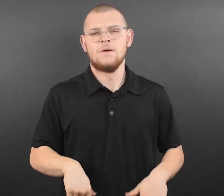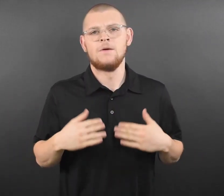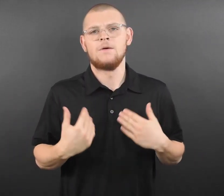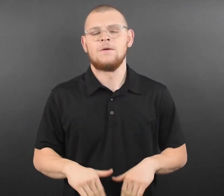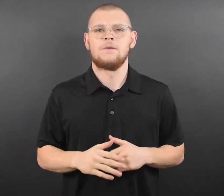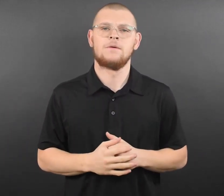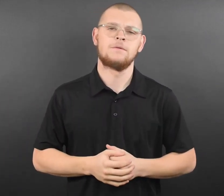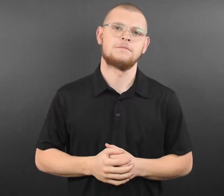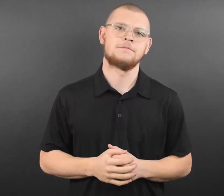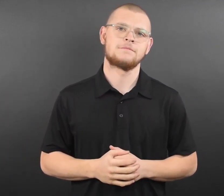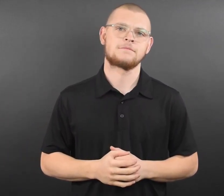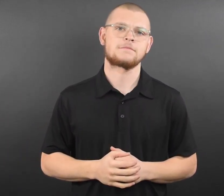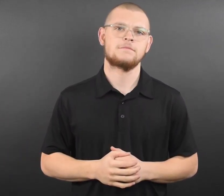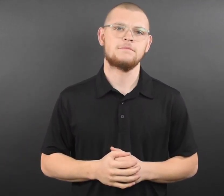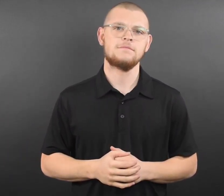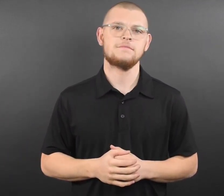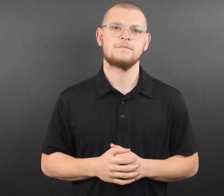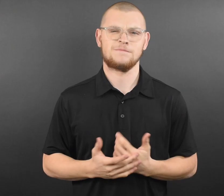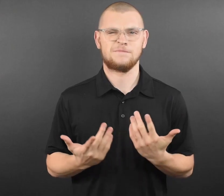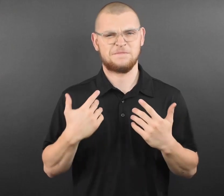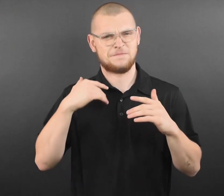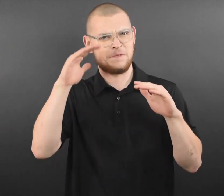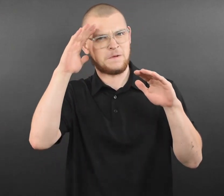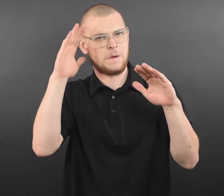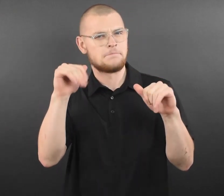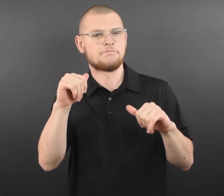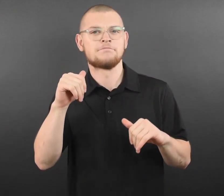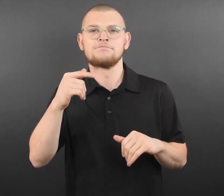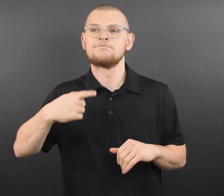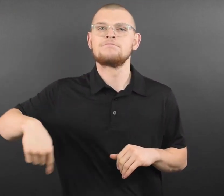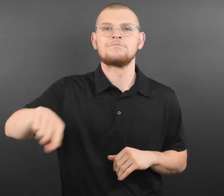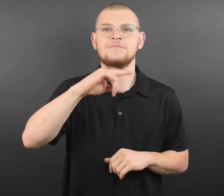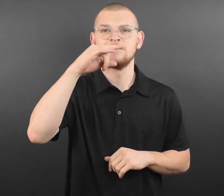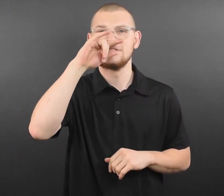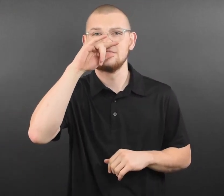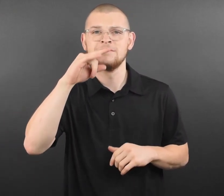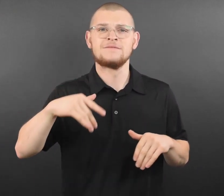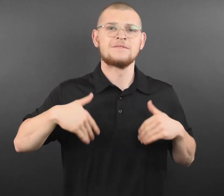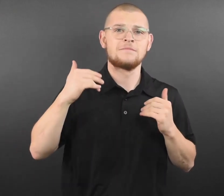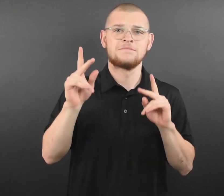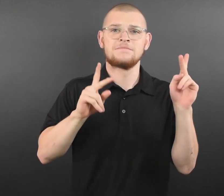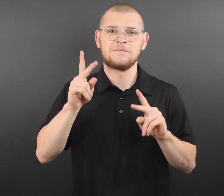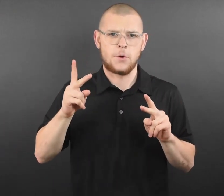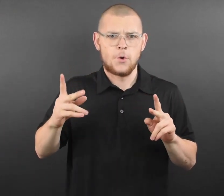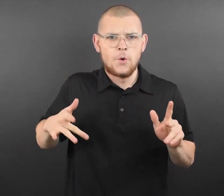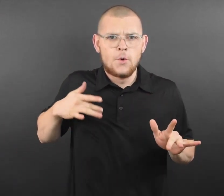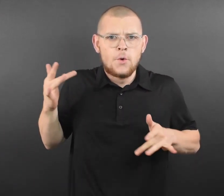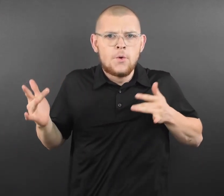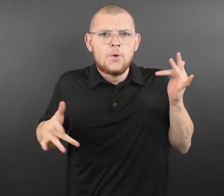during this pandemic, and Minnesota’s sports and entertainment industries are stepping up